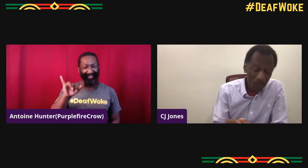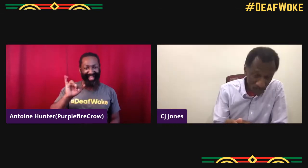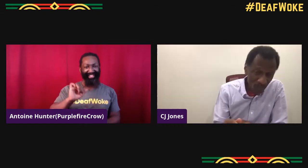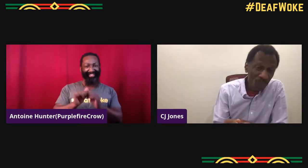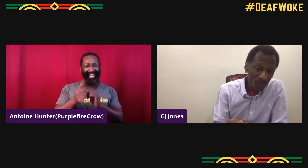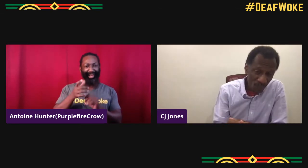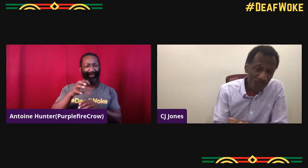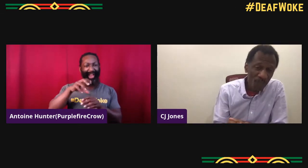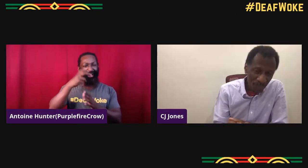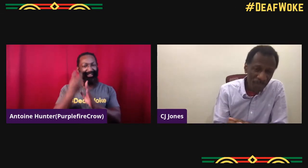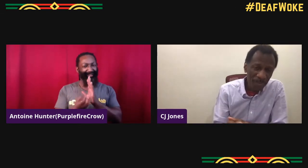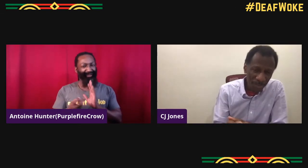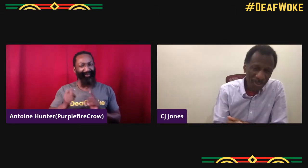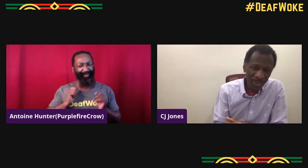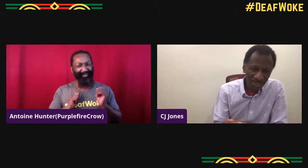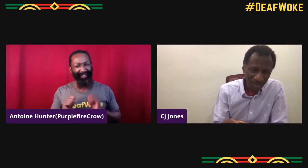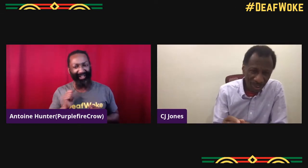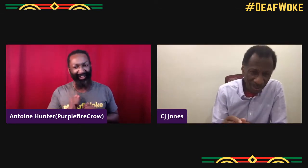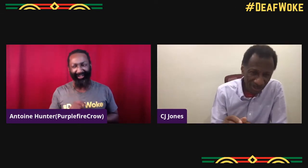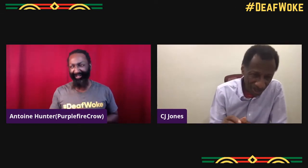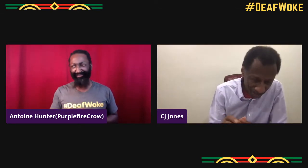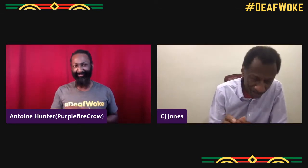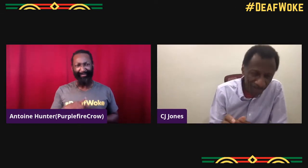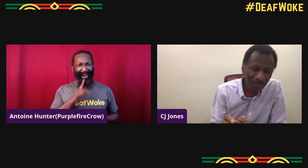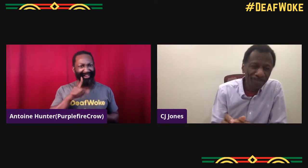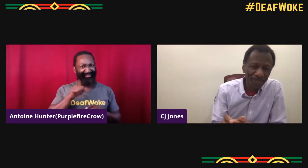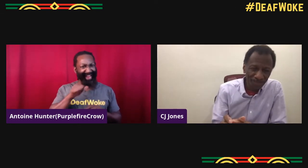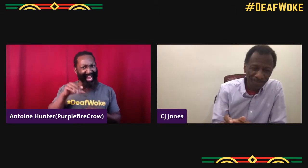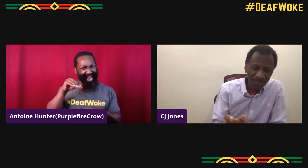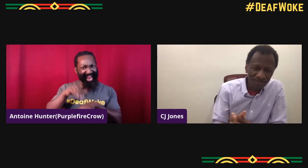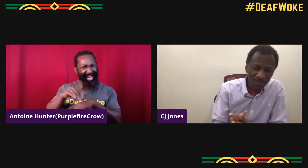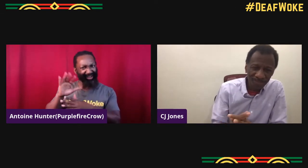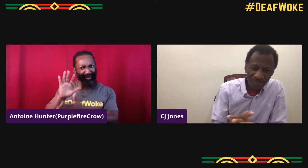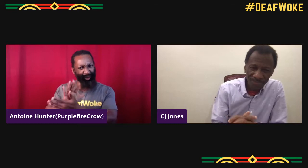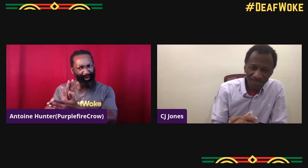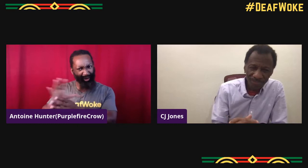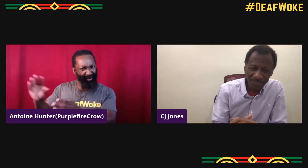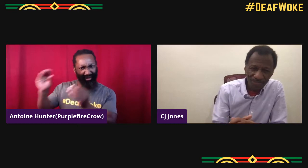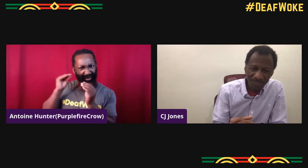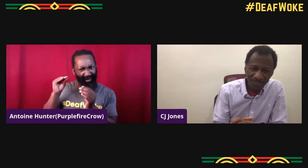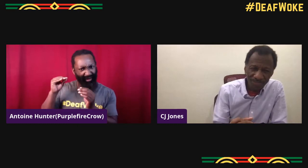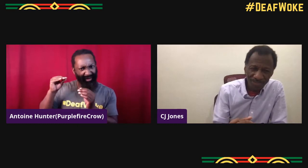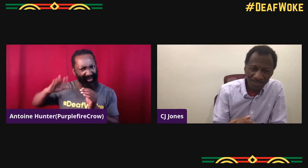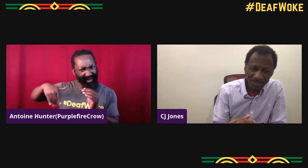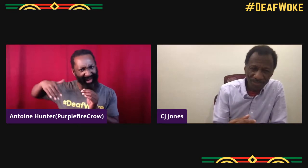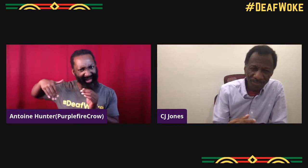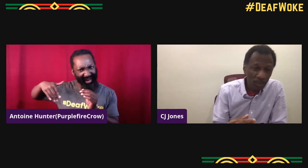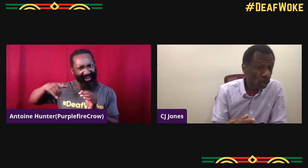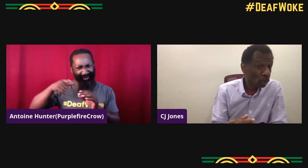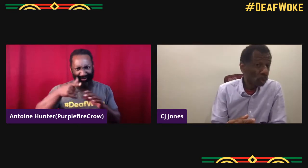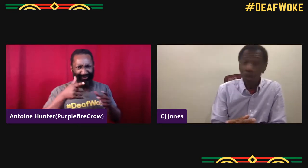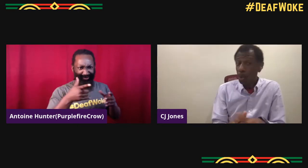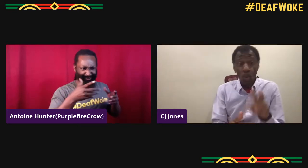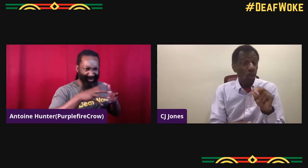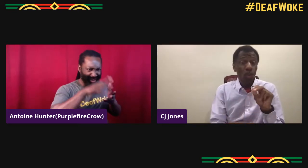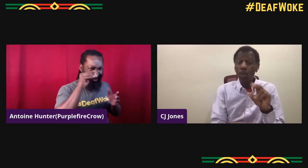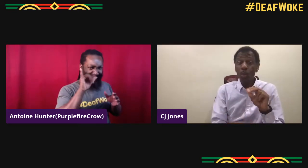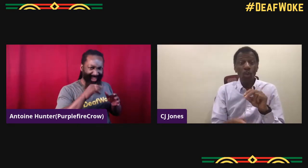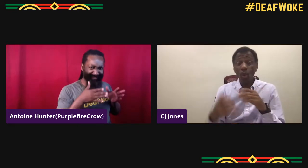Yeah, I was wondering how you got involved in theater and I guess that's where that passion and that emerging kind of started